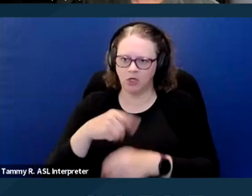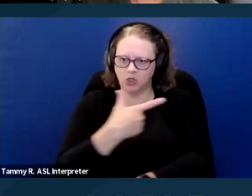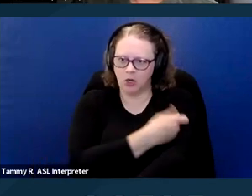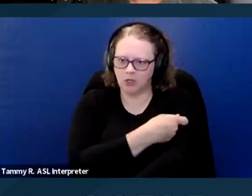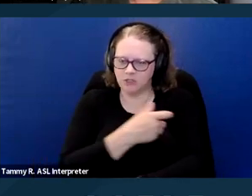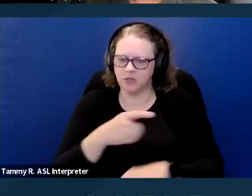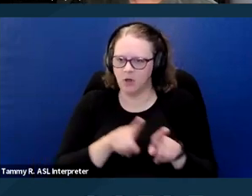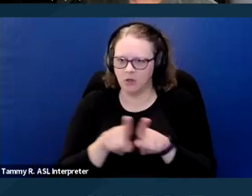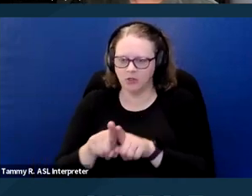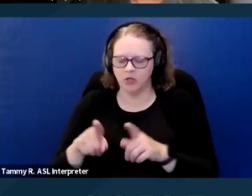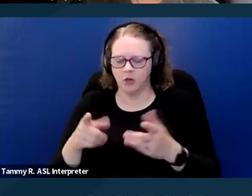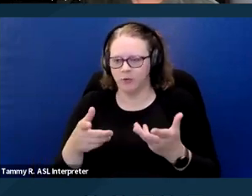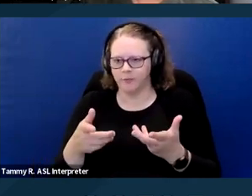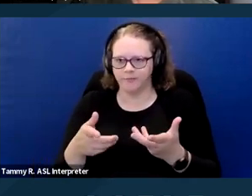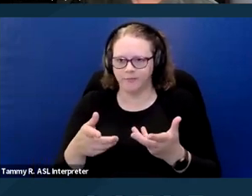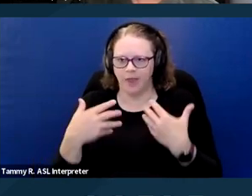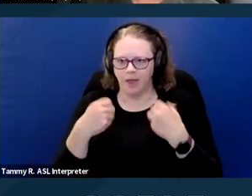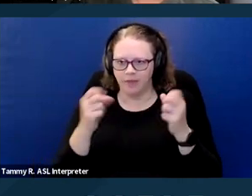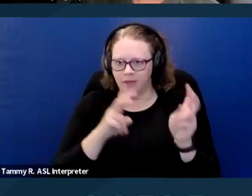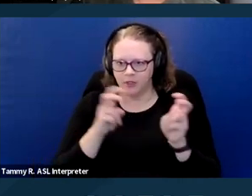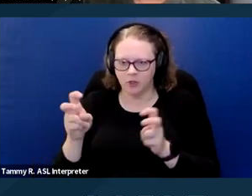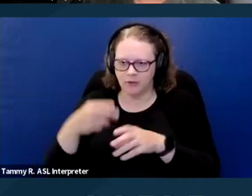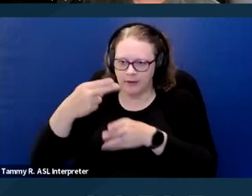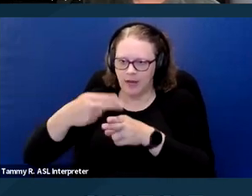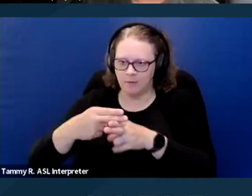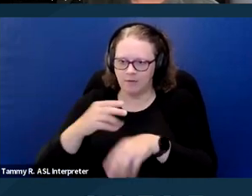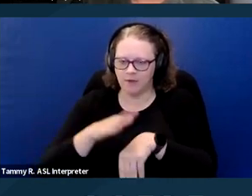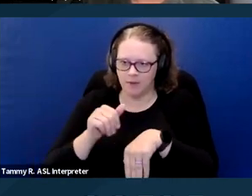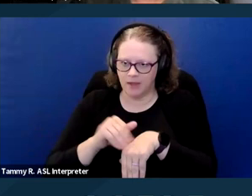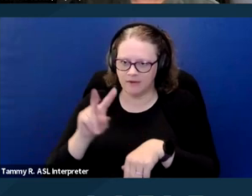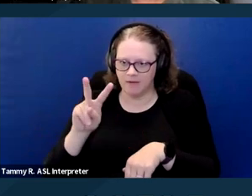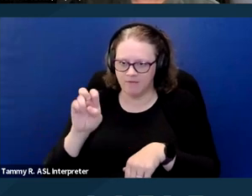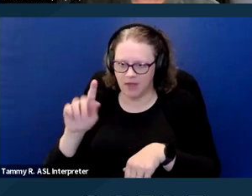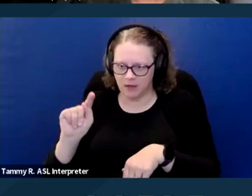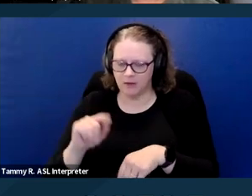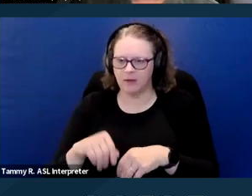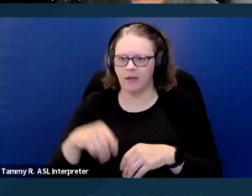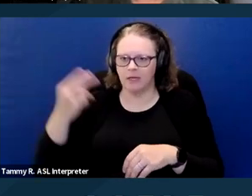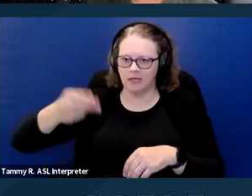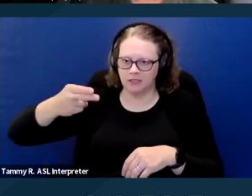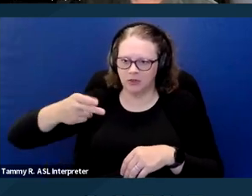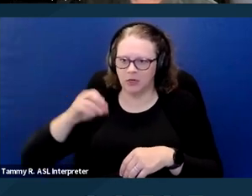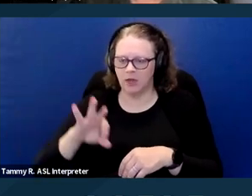of the pet's veterinarian, a history of the pet's behavioral problems such as noise complaints, aggression